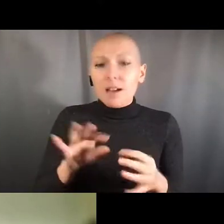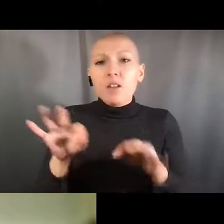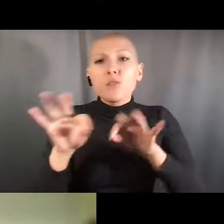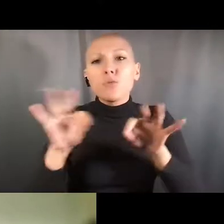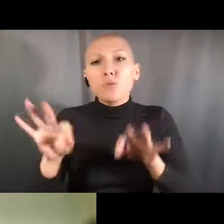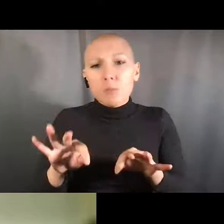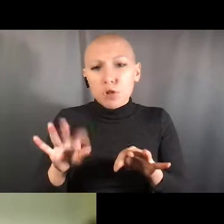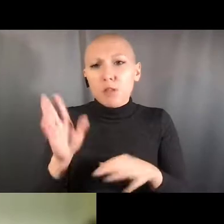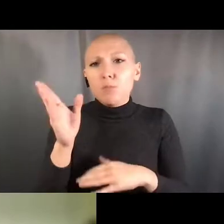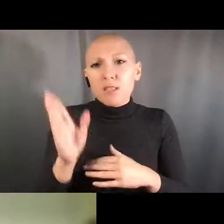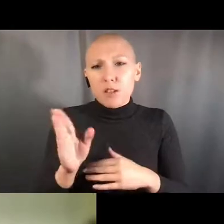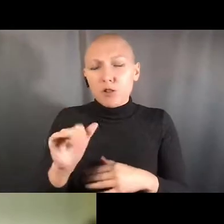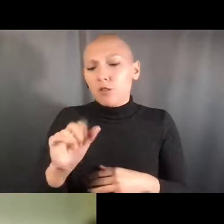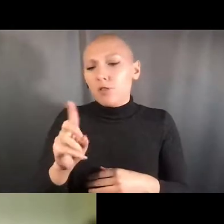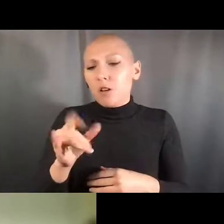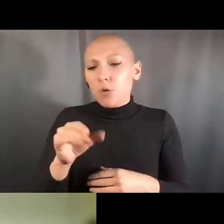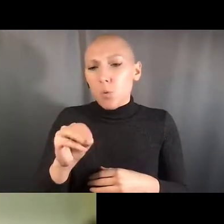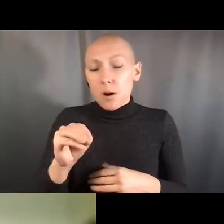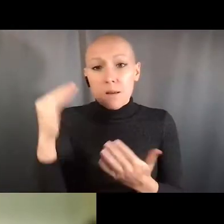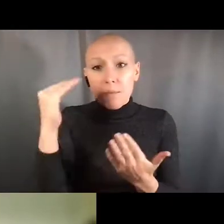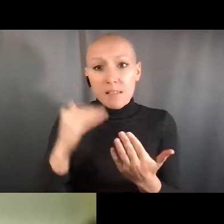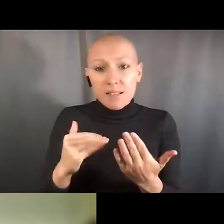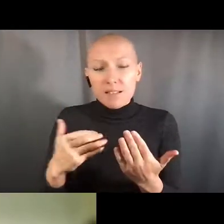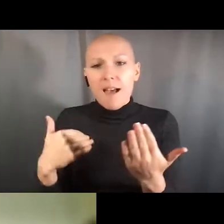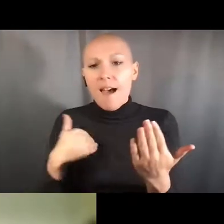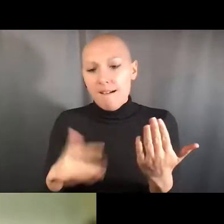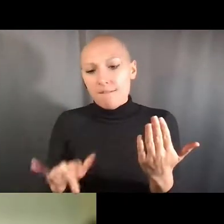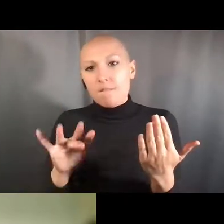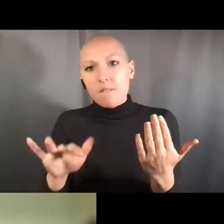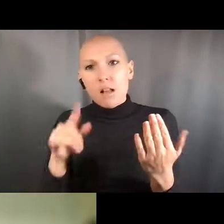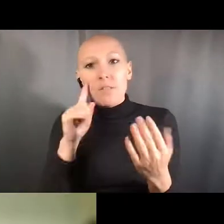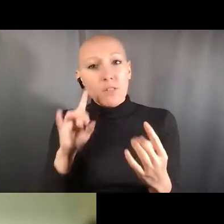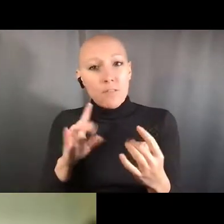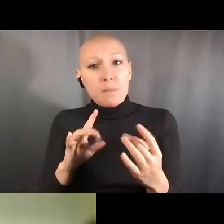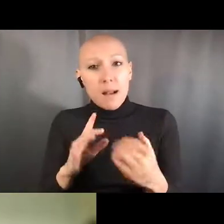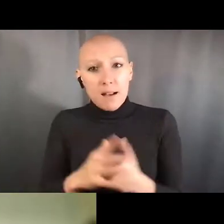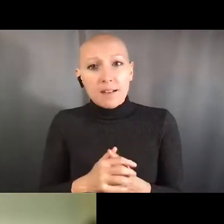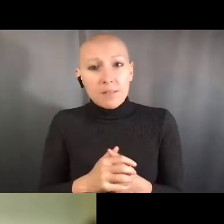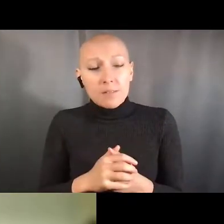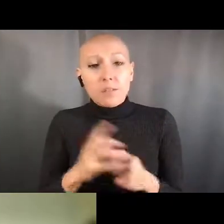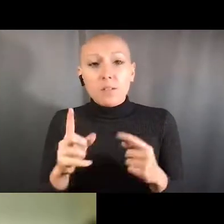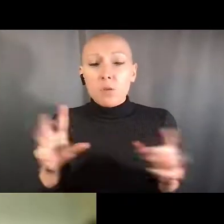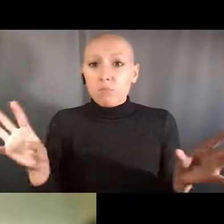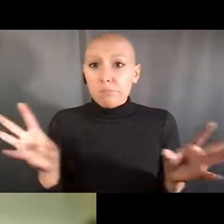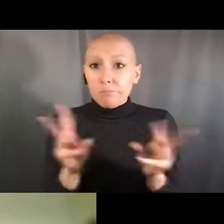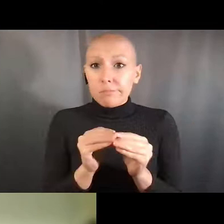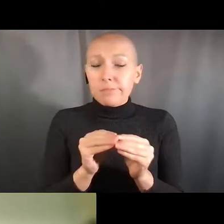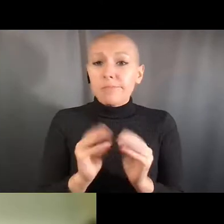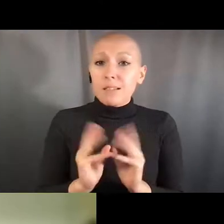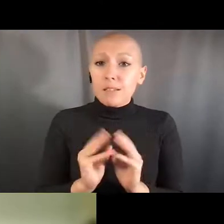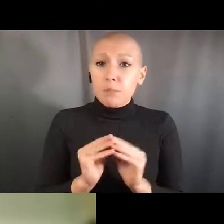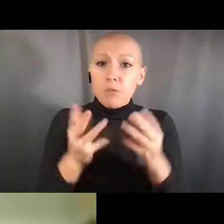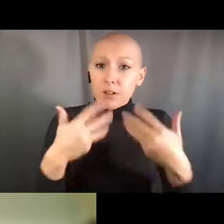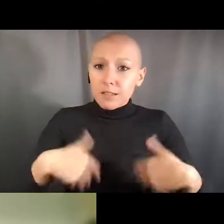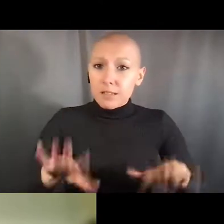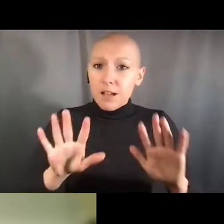and that's why we have this funding opportunity announcement for the R25s. What I would encourage you to do actually